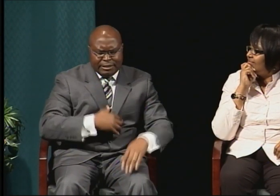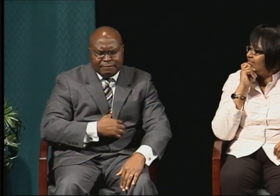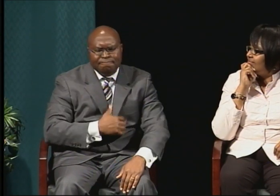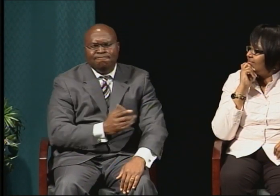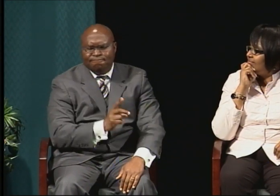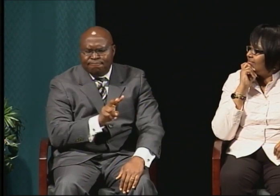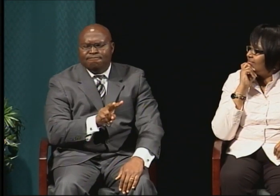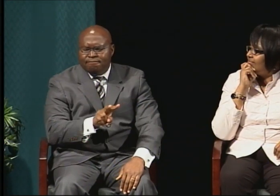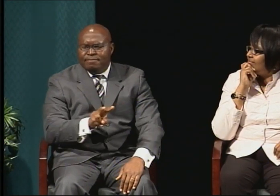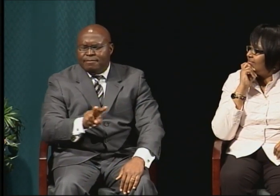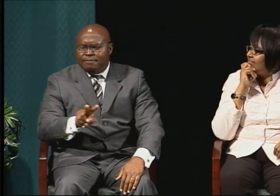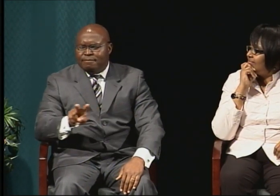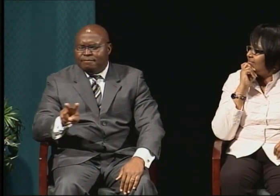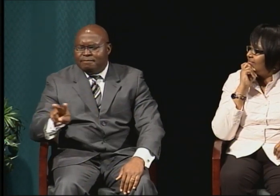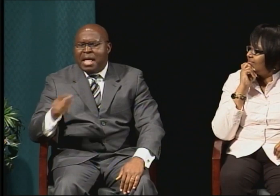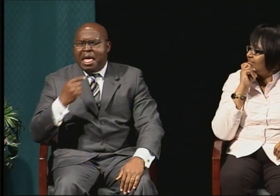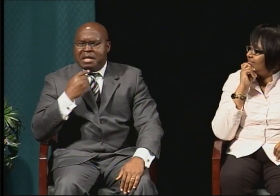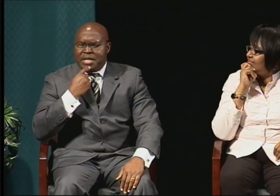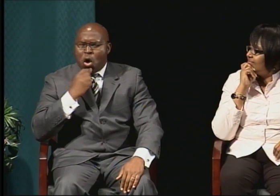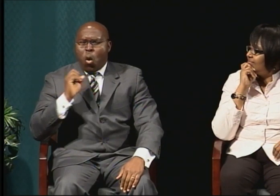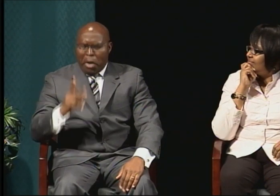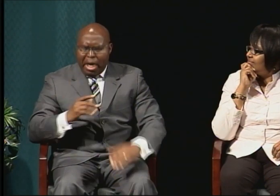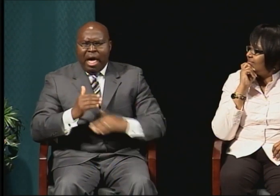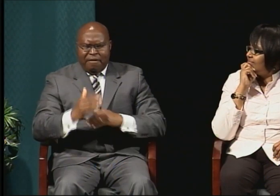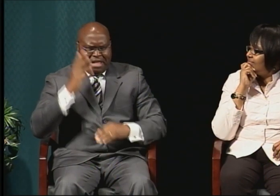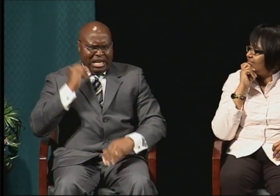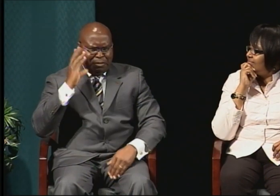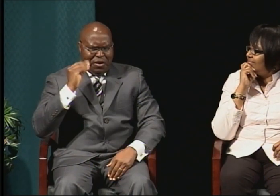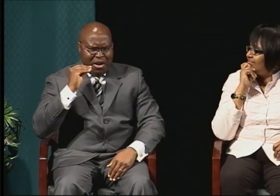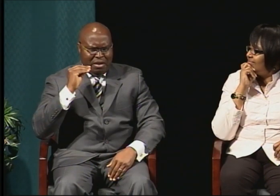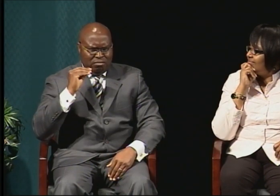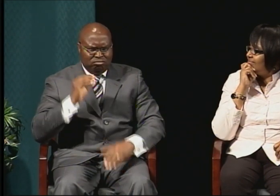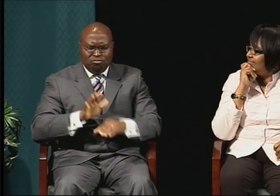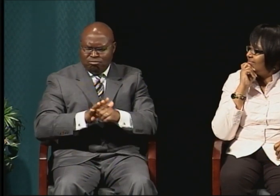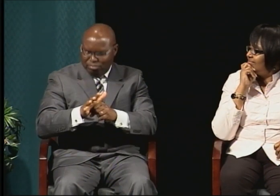So I thought: Once I had a good number of years of experience,